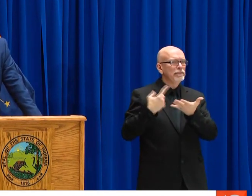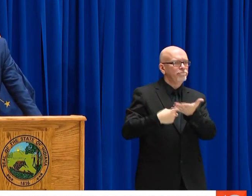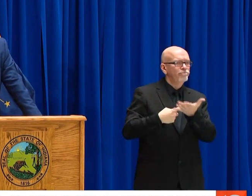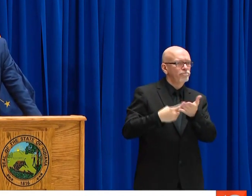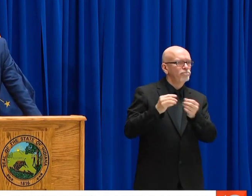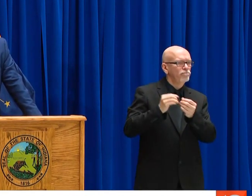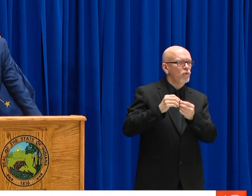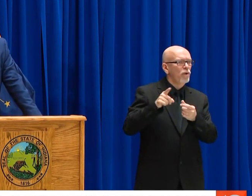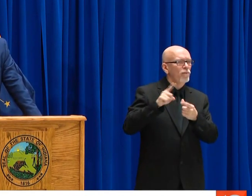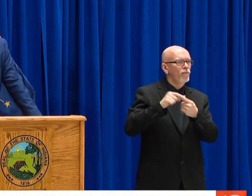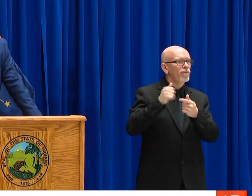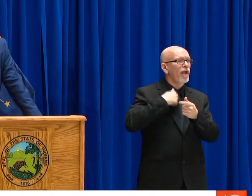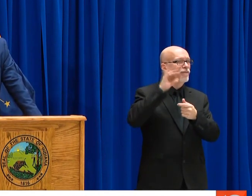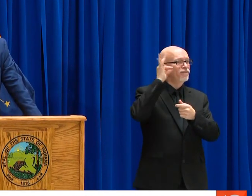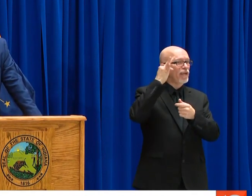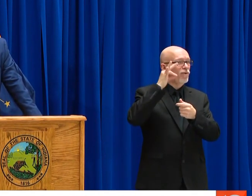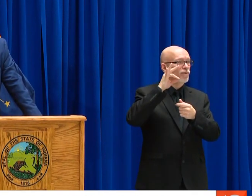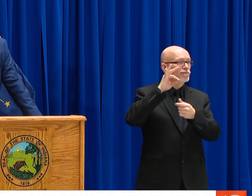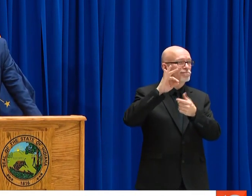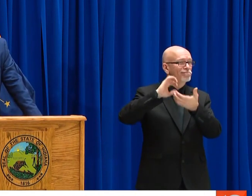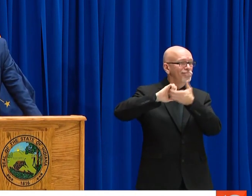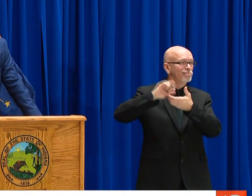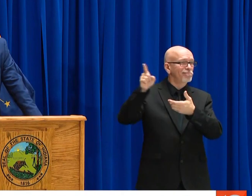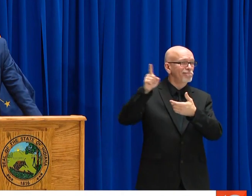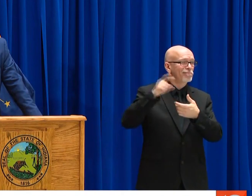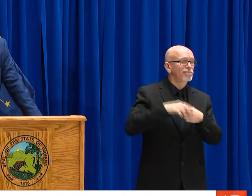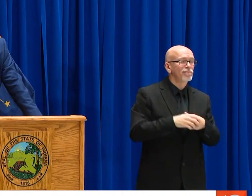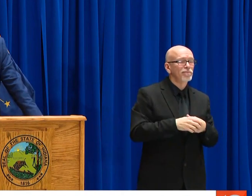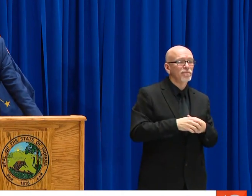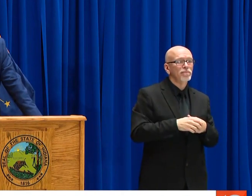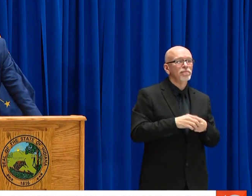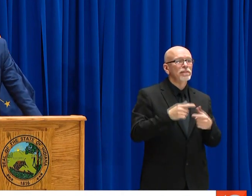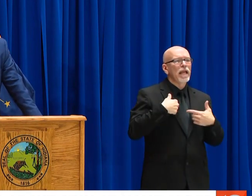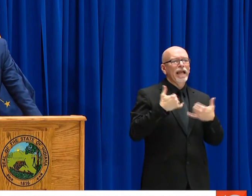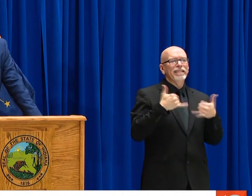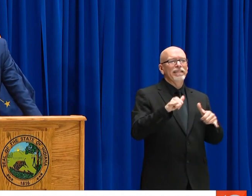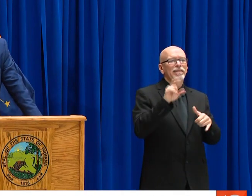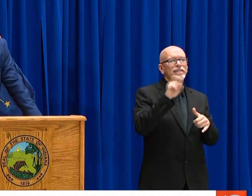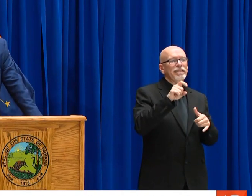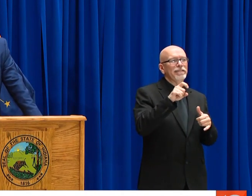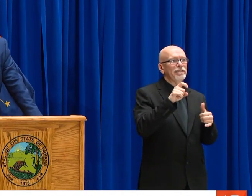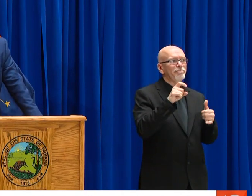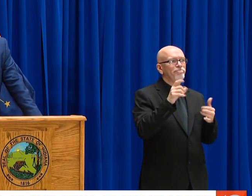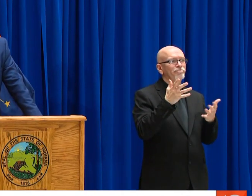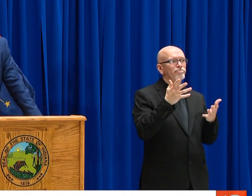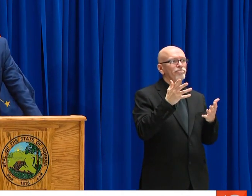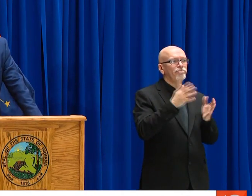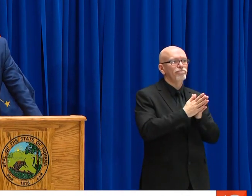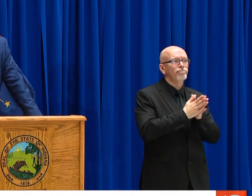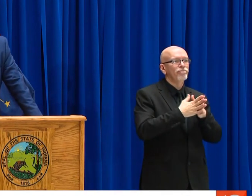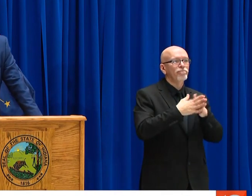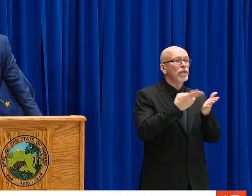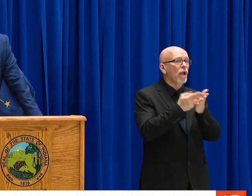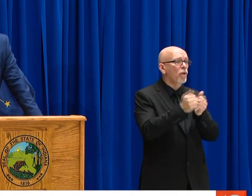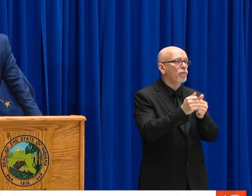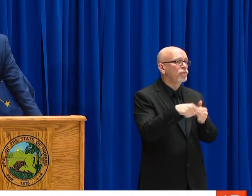YOU'RE RIGHT AND YOU WILL HEAR MORE IN DETAIL FROM SECRETARY SHELLINGER. AND THIS IS SOMETHING WE'VE BEEN PRESSING ON, ON A MORE THAN